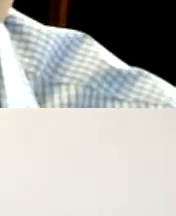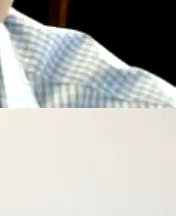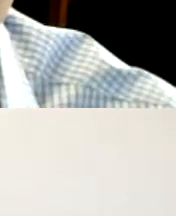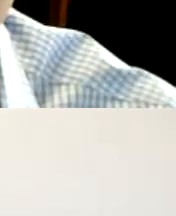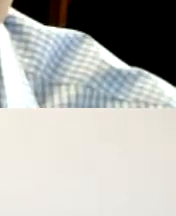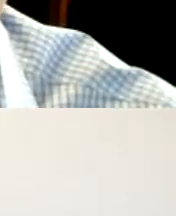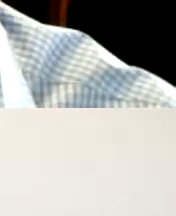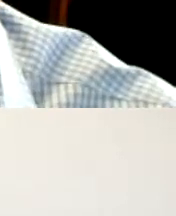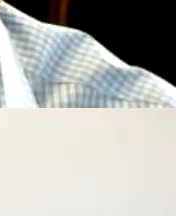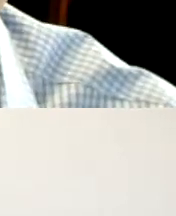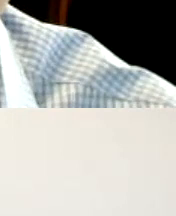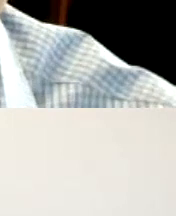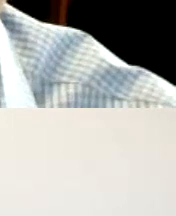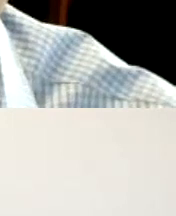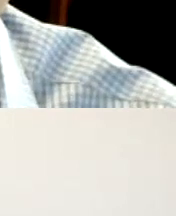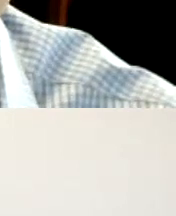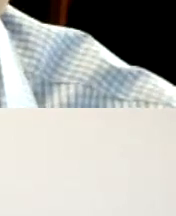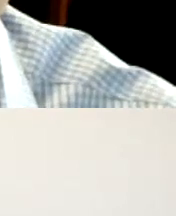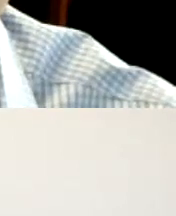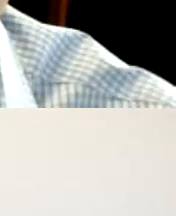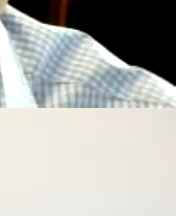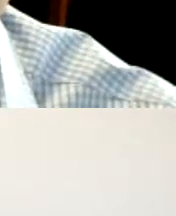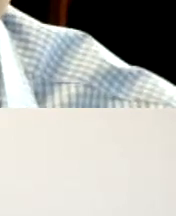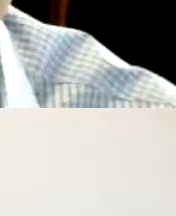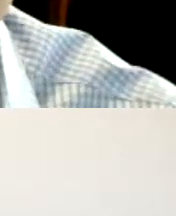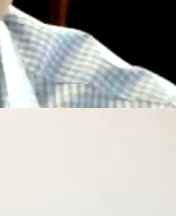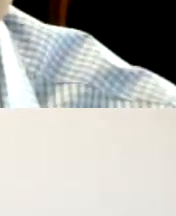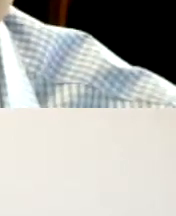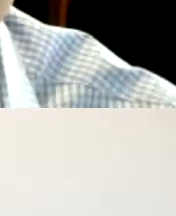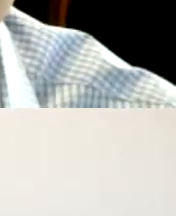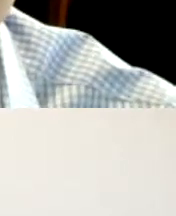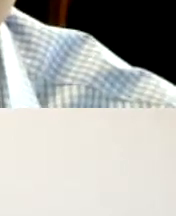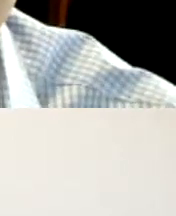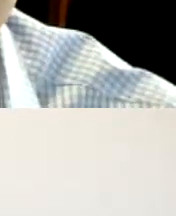to see how familiar you are with fast and Disability Rights Florida so there's a